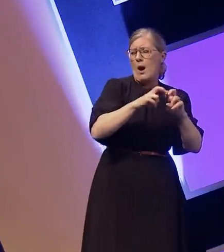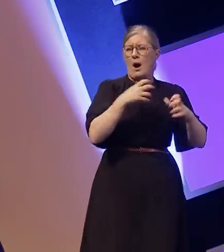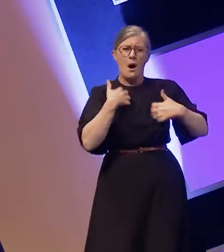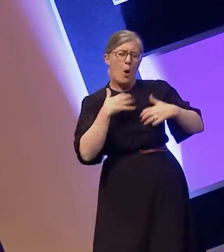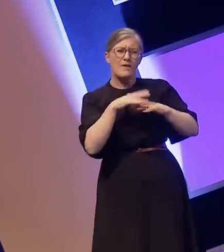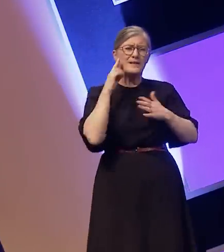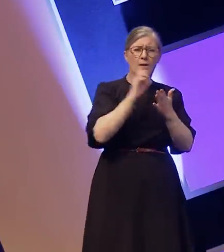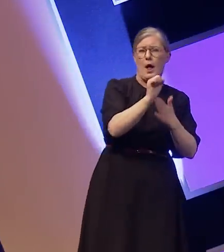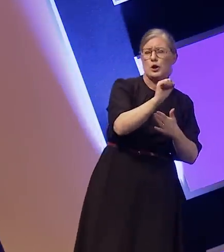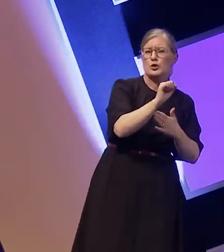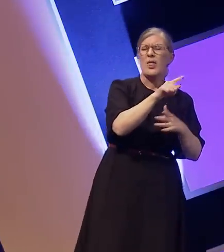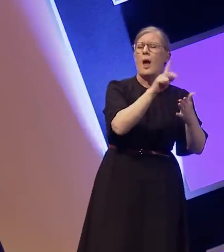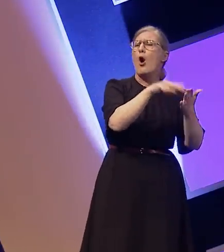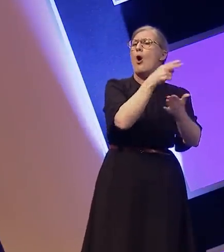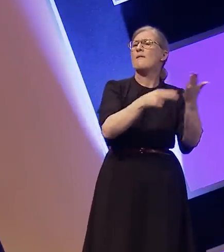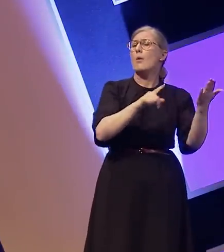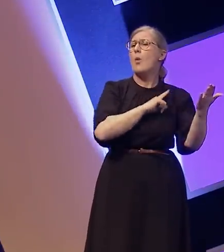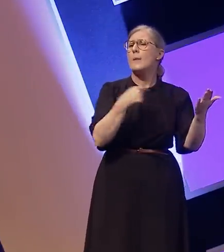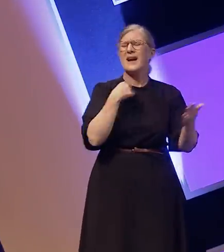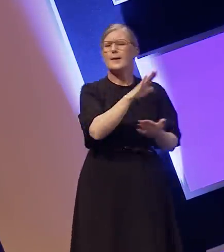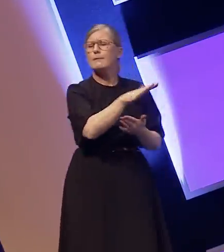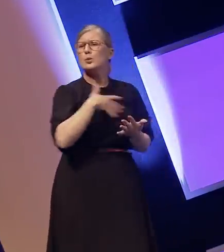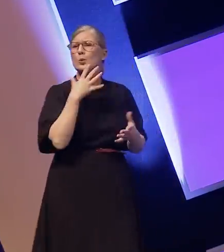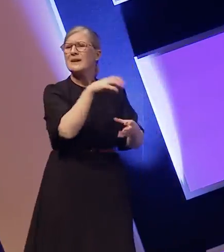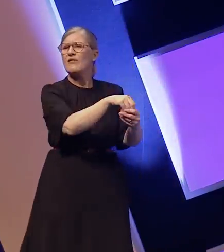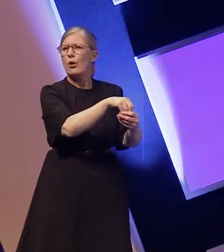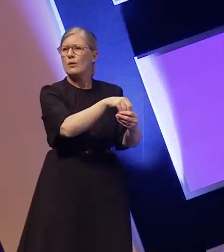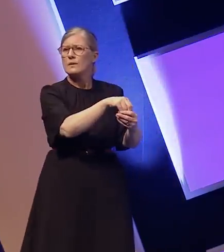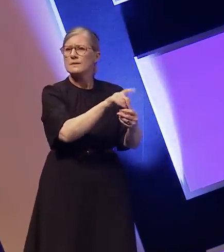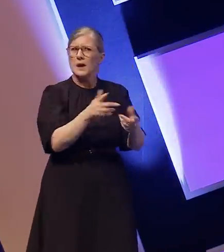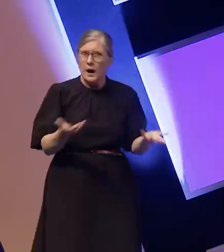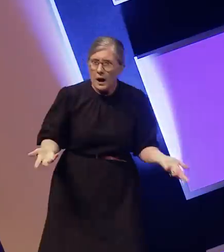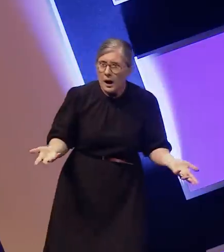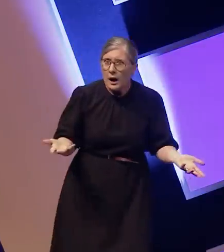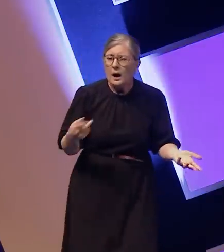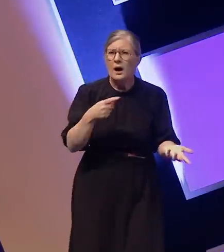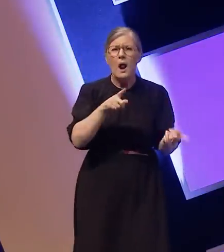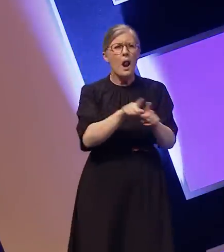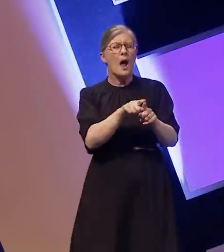because I decided not to be part of them. This attitude of "if Rose isn't doing it we don't